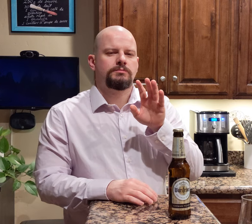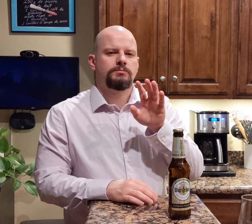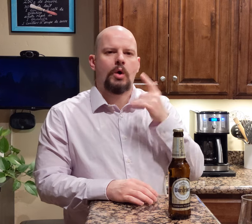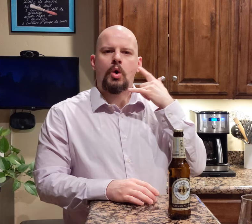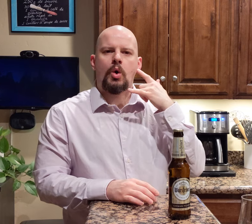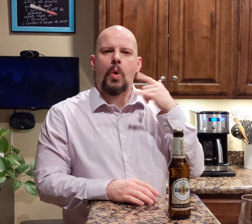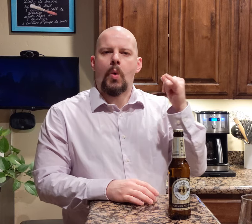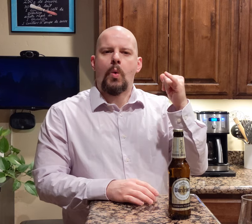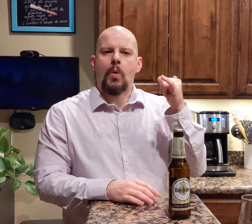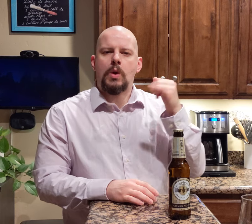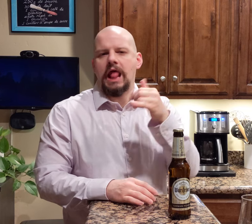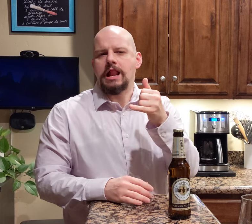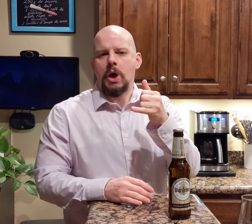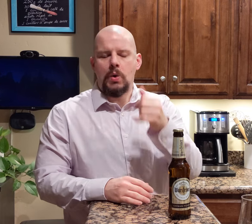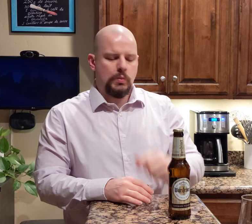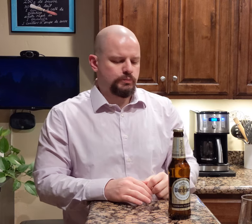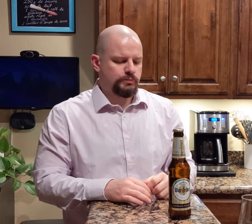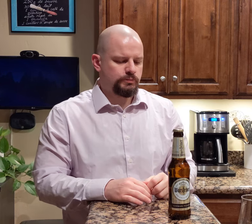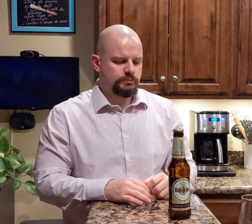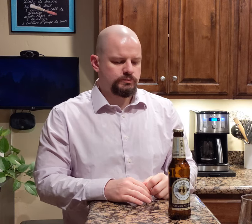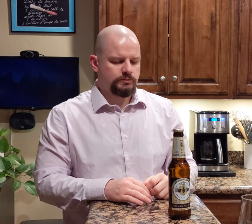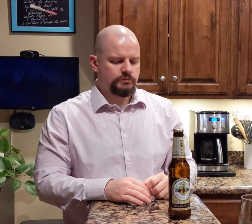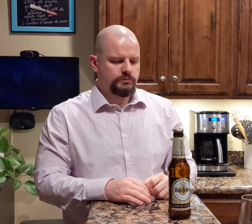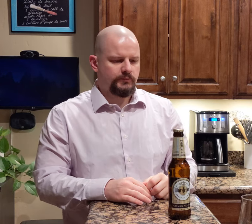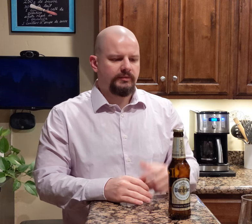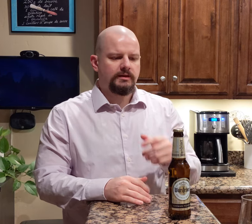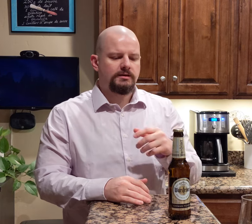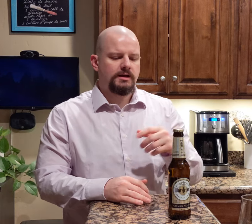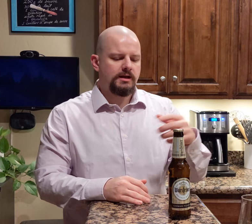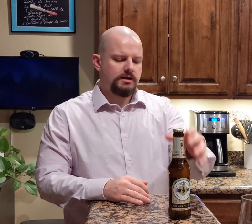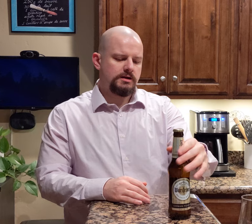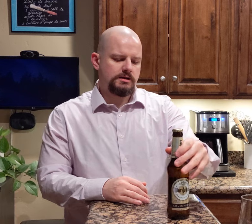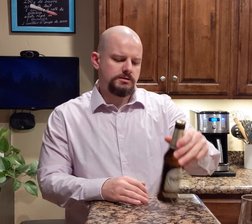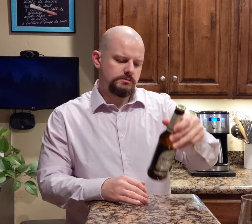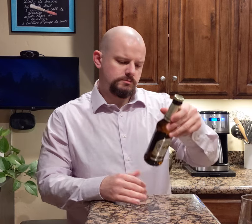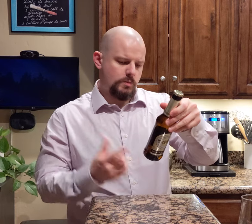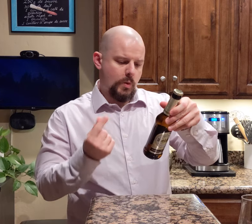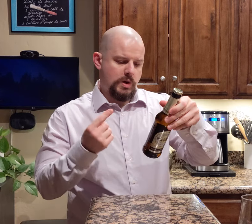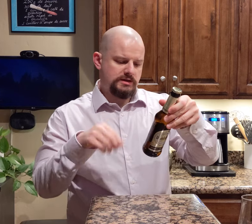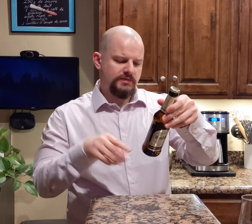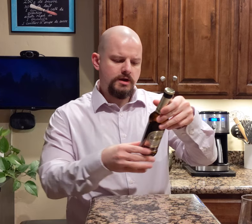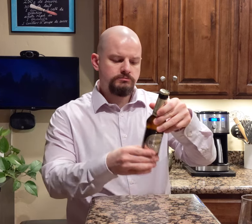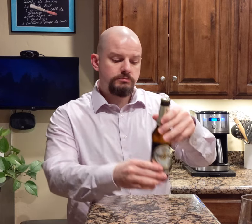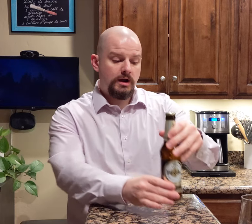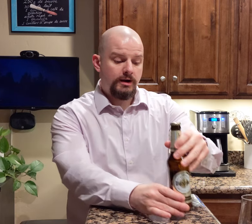Golden yellow. What is in there...